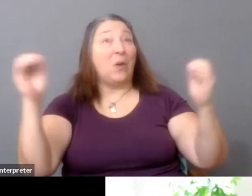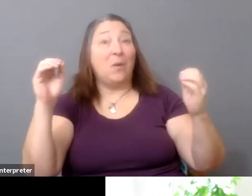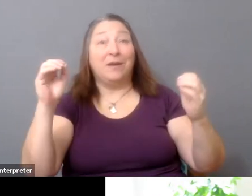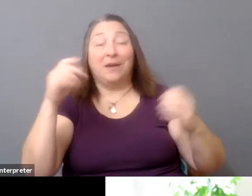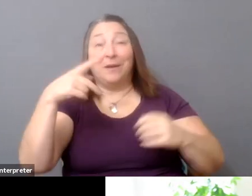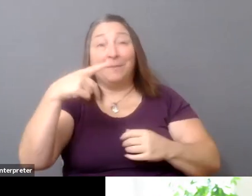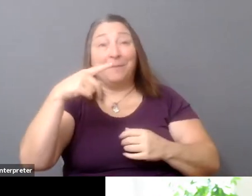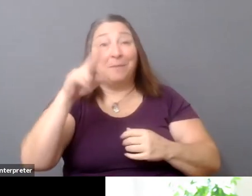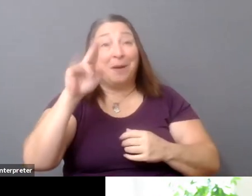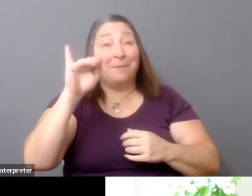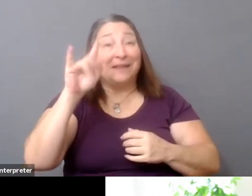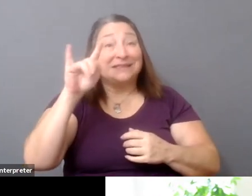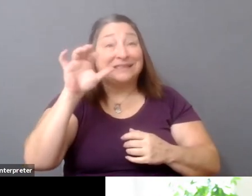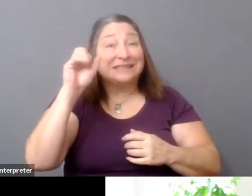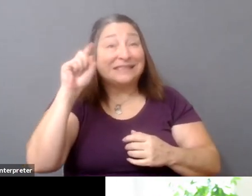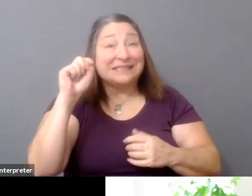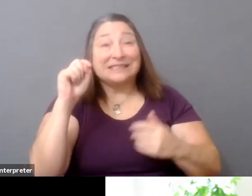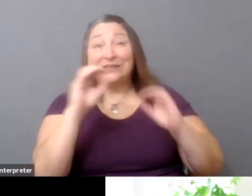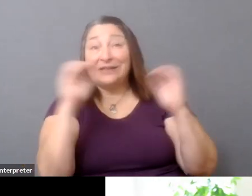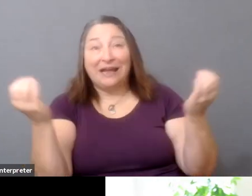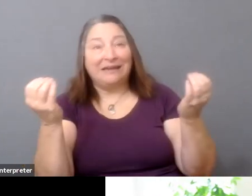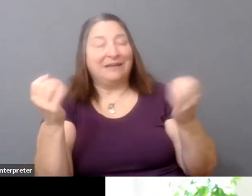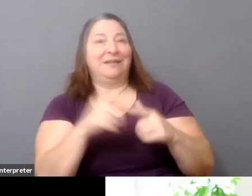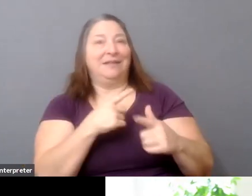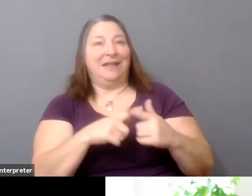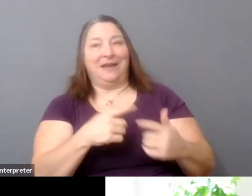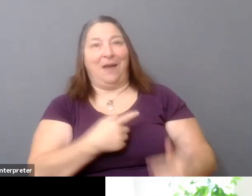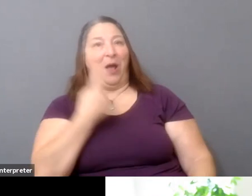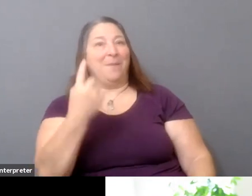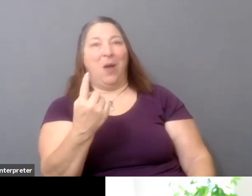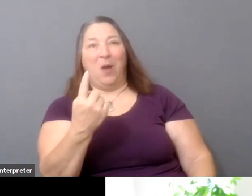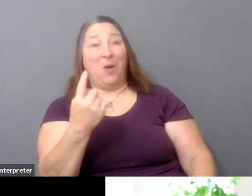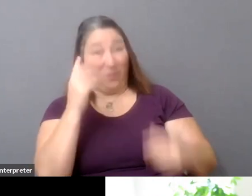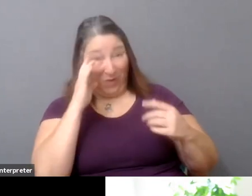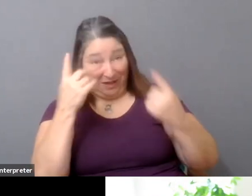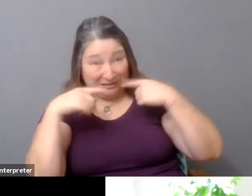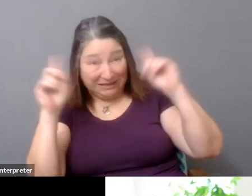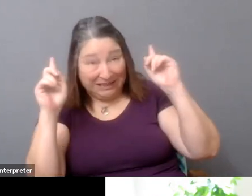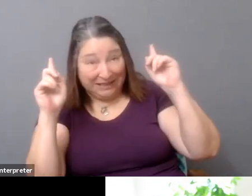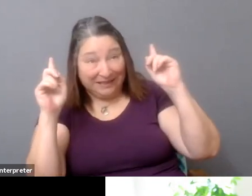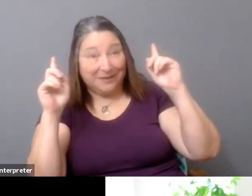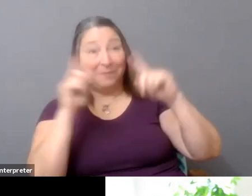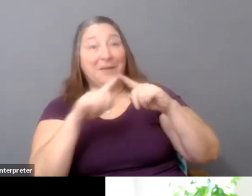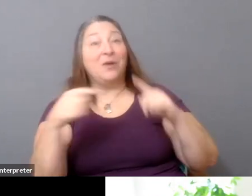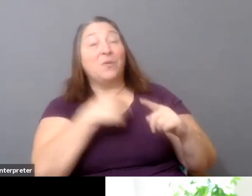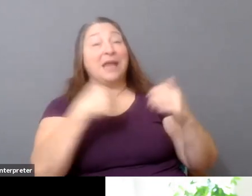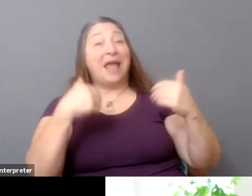maybe could we have a standardized delivery list for theatrical release?